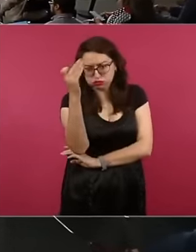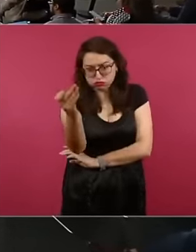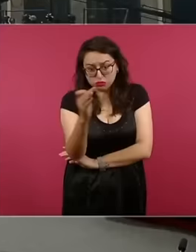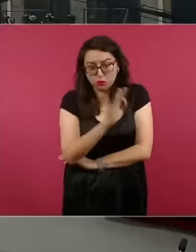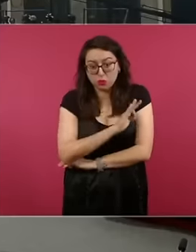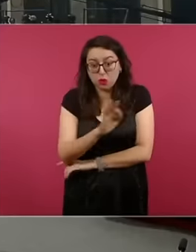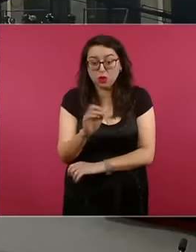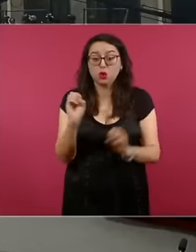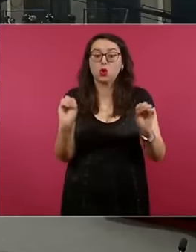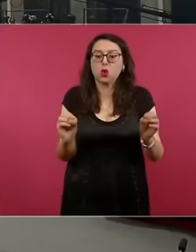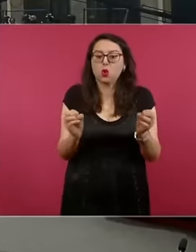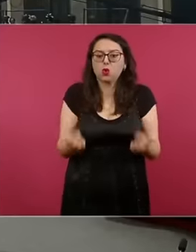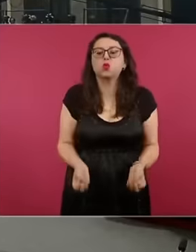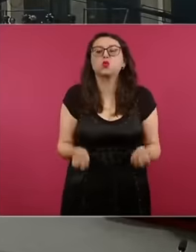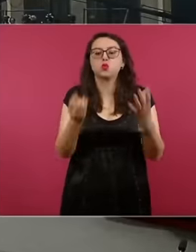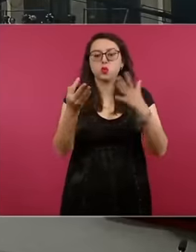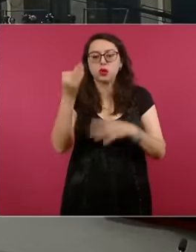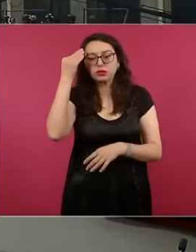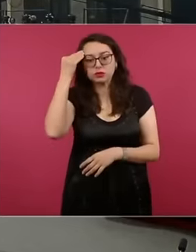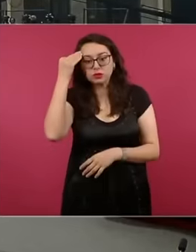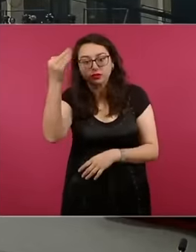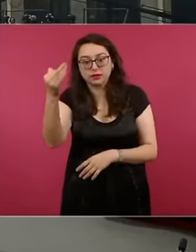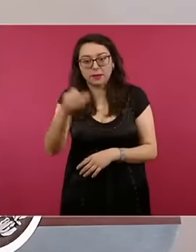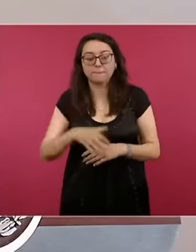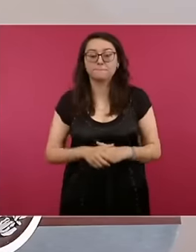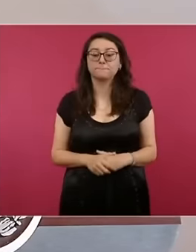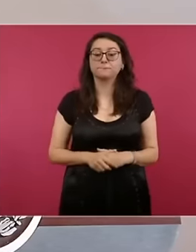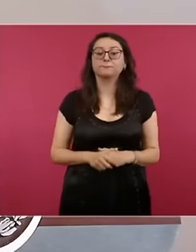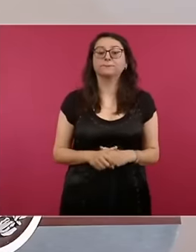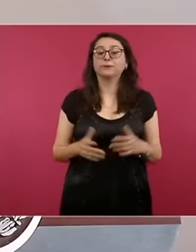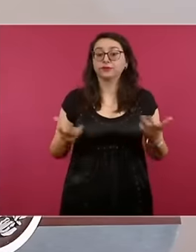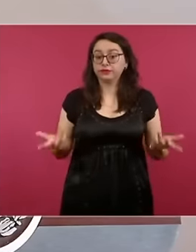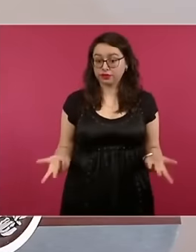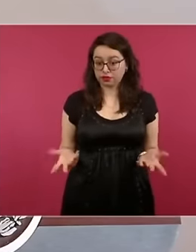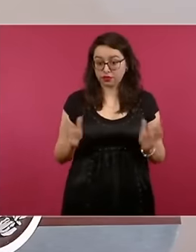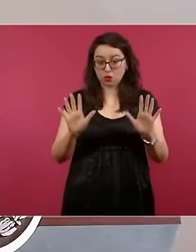retina. Thank you Yes for this question yes It is by projection because it can be seen throughout